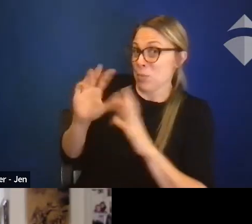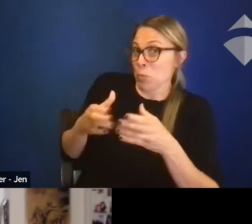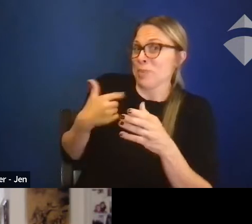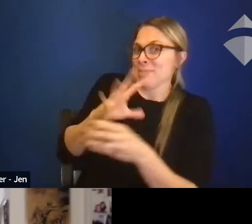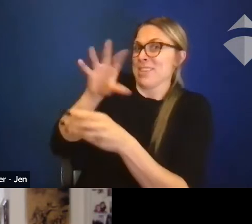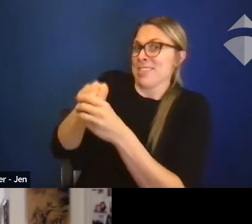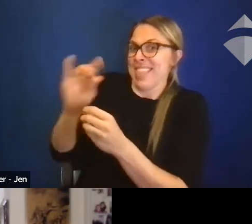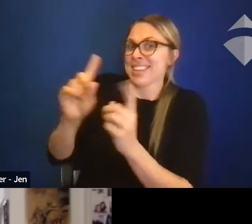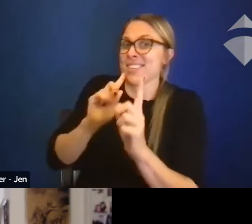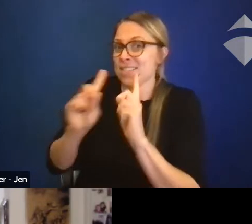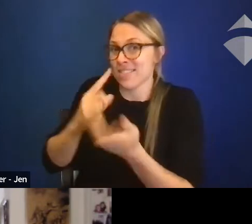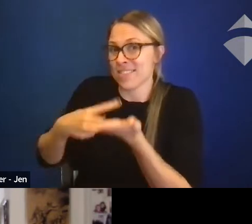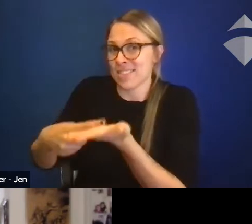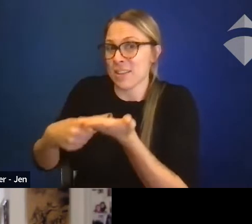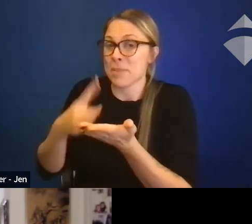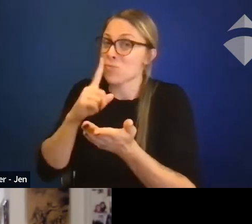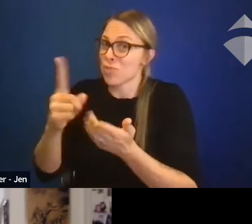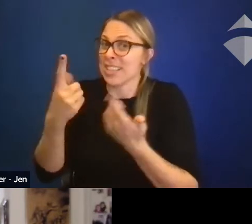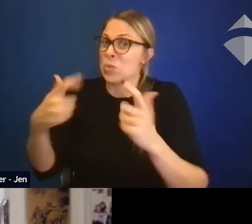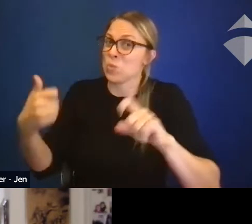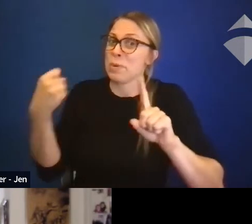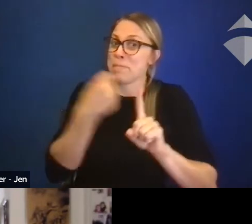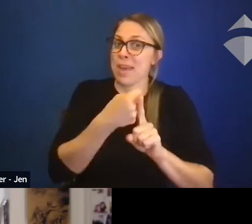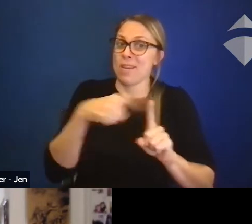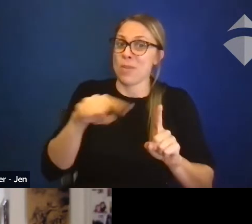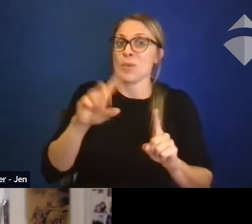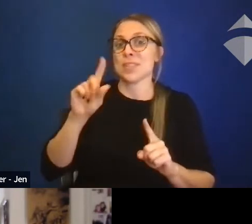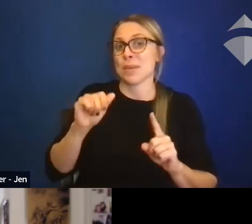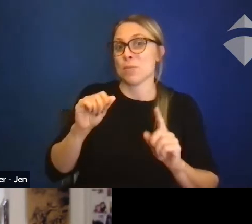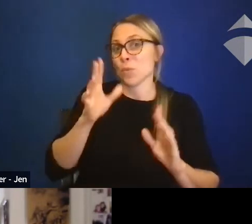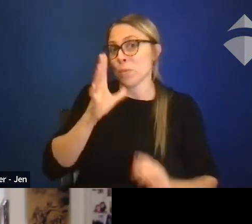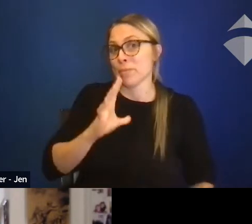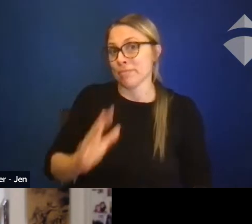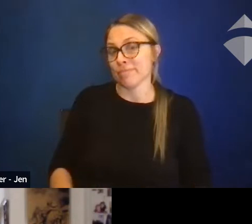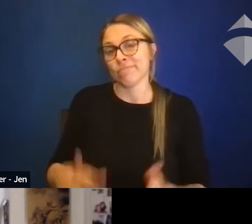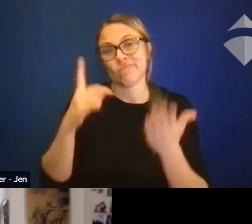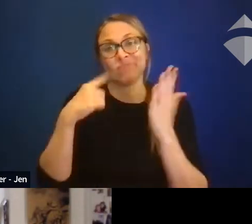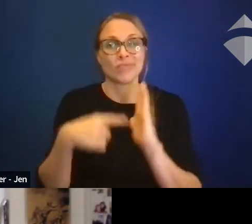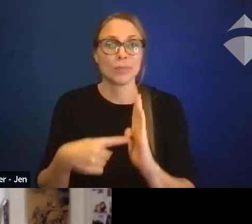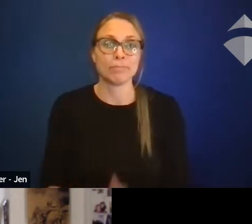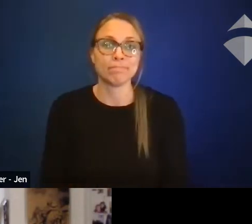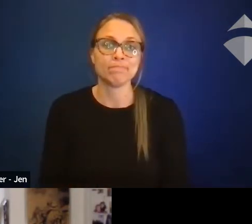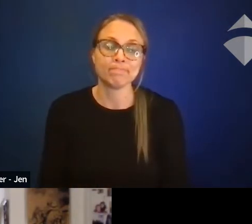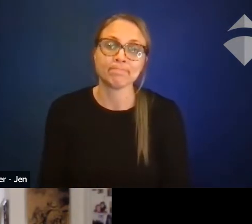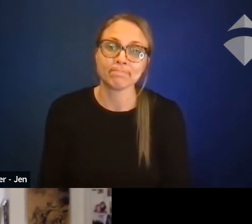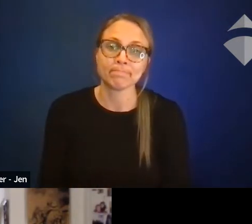'cause it has great implications for disabled women, as an example. Okay.